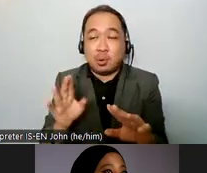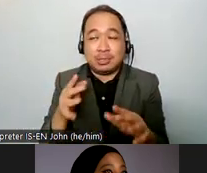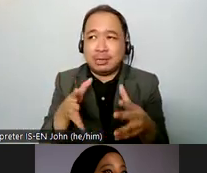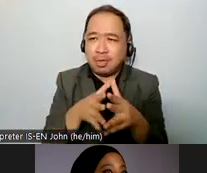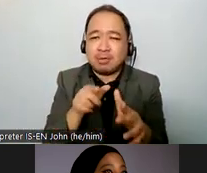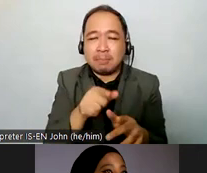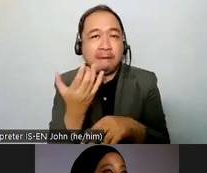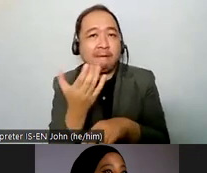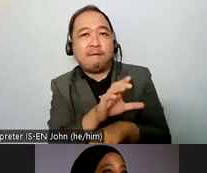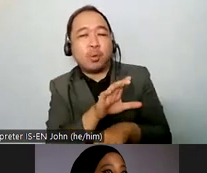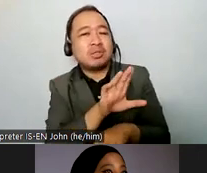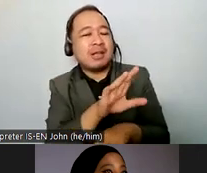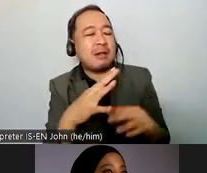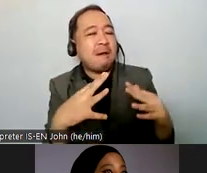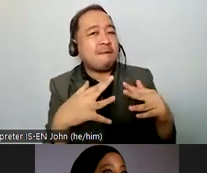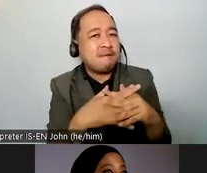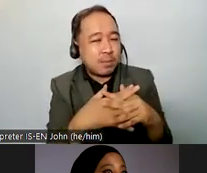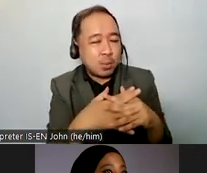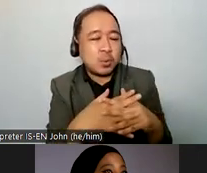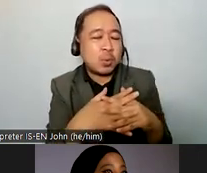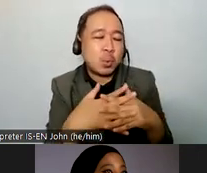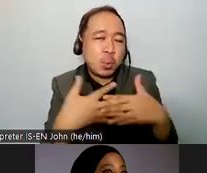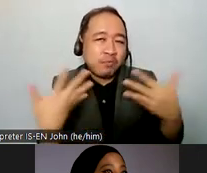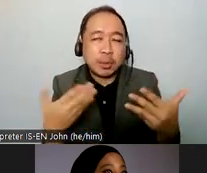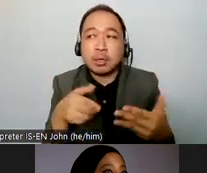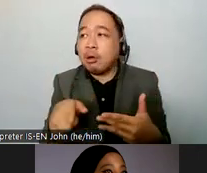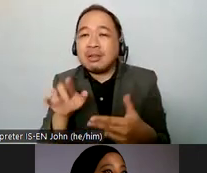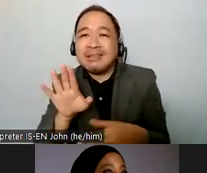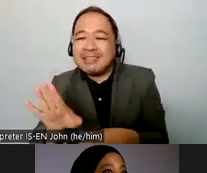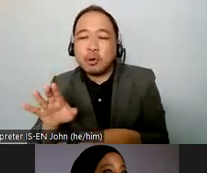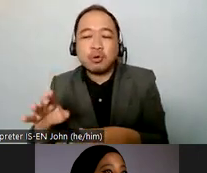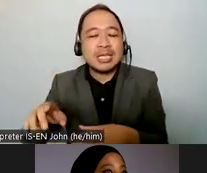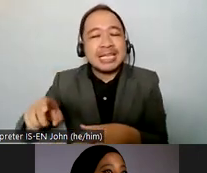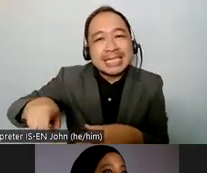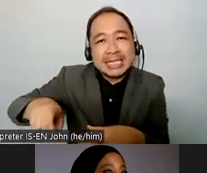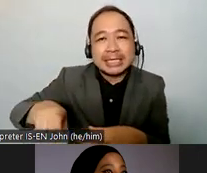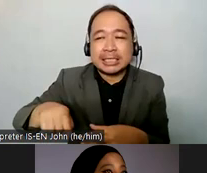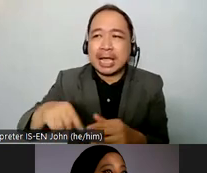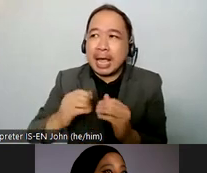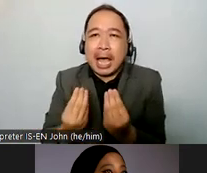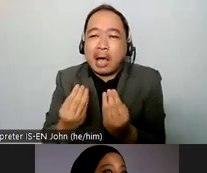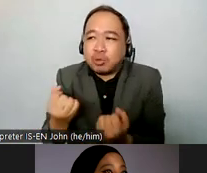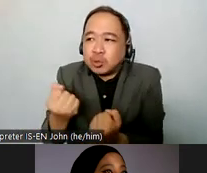their own disability and their own healing but it's when we get put under the health systems